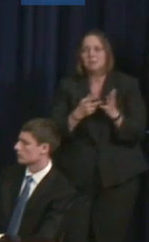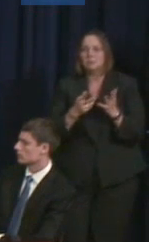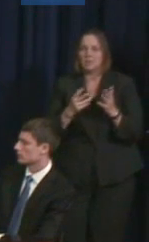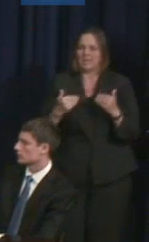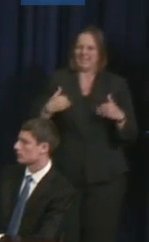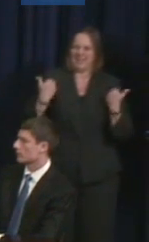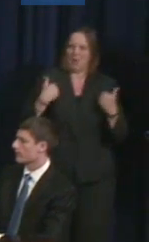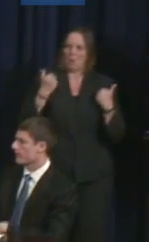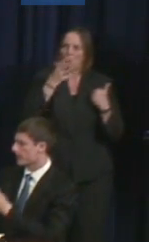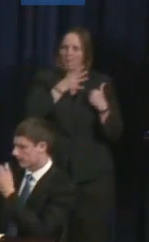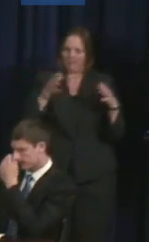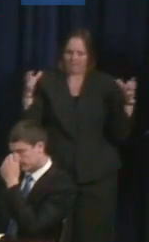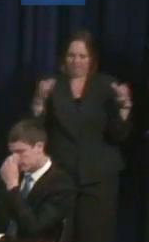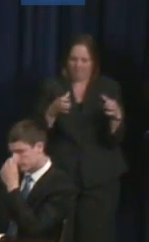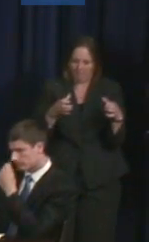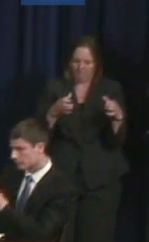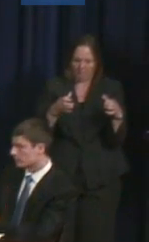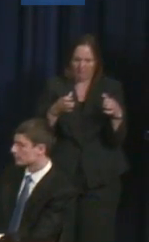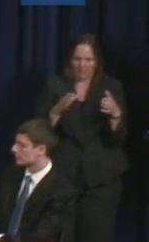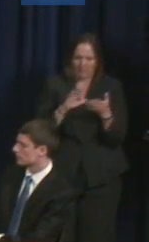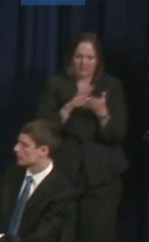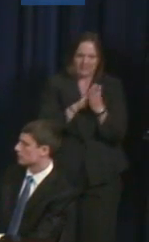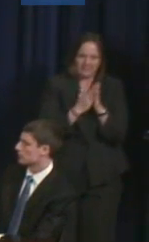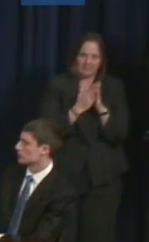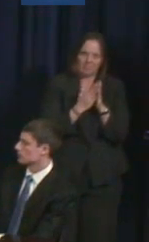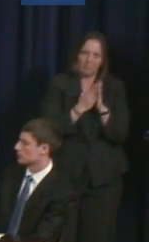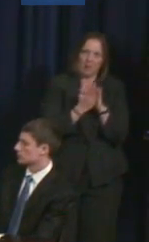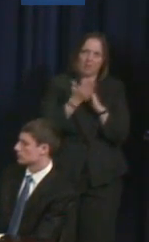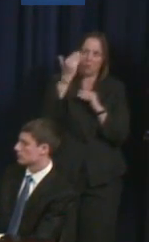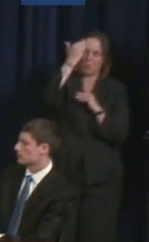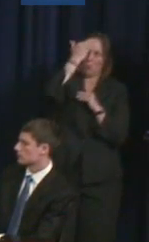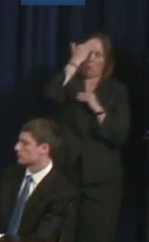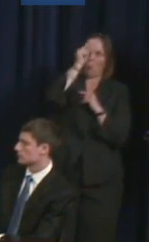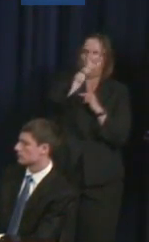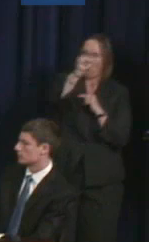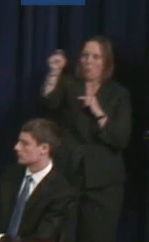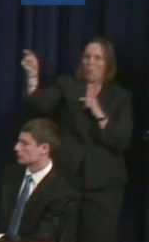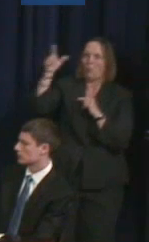and then mentors a little bit better.